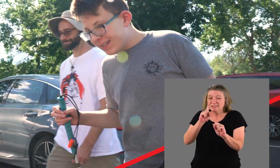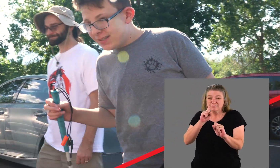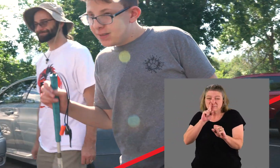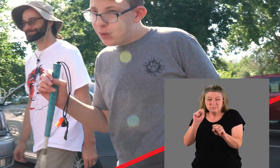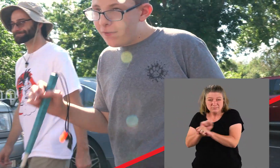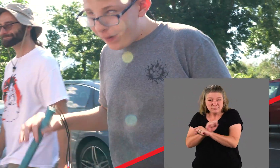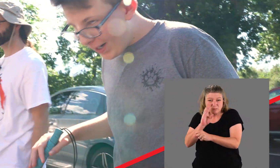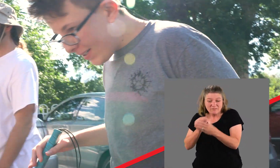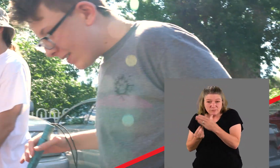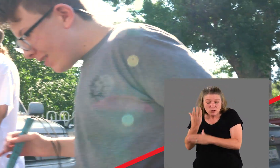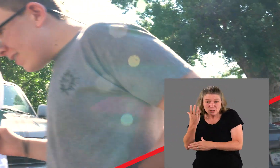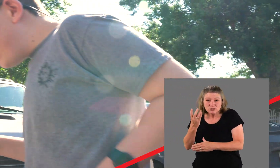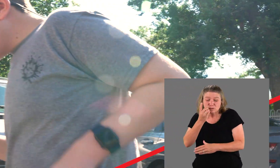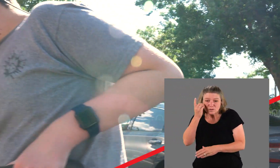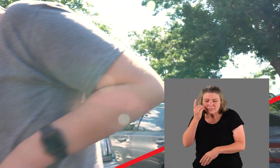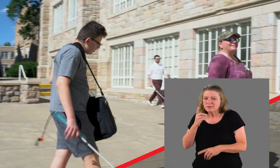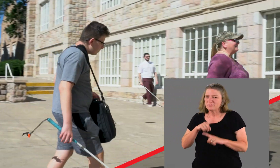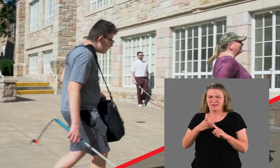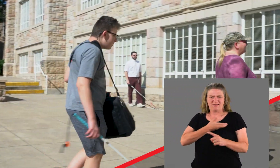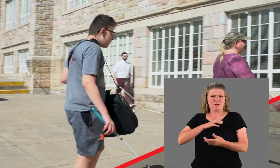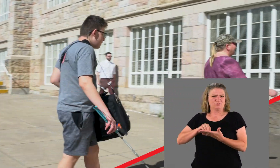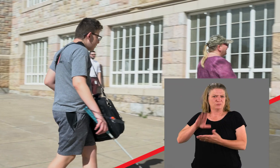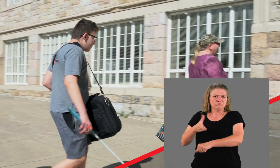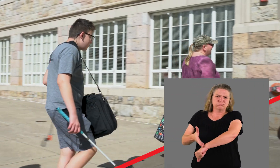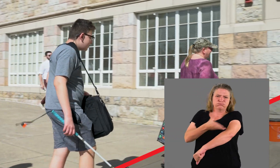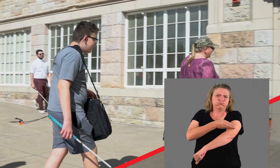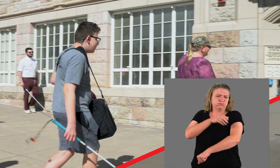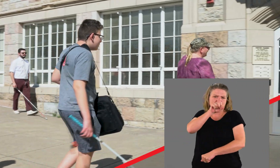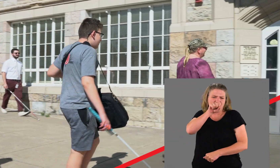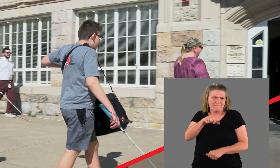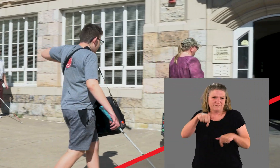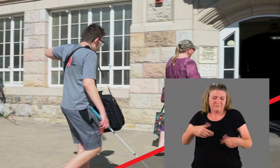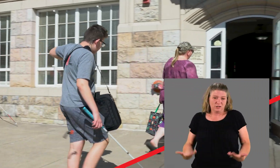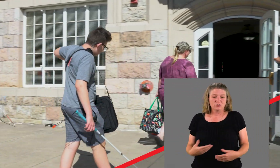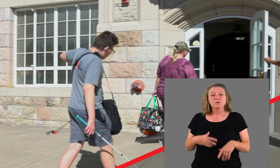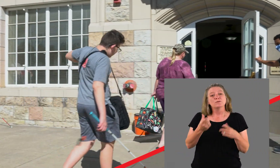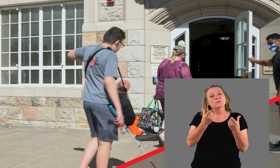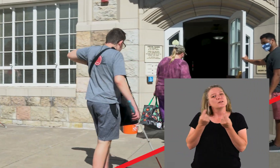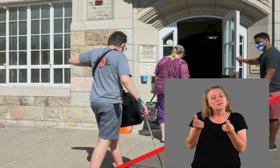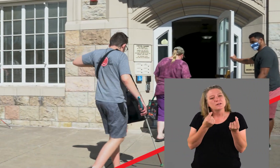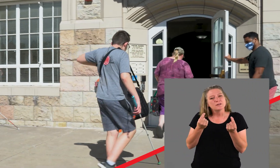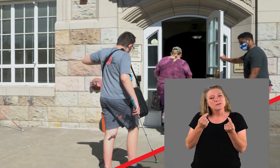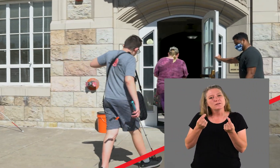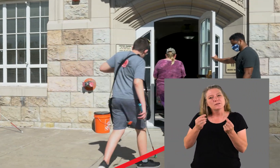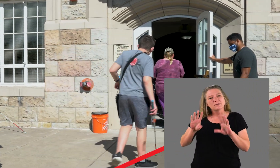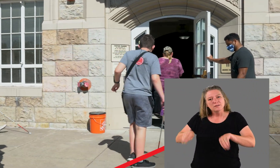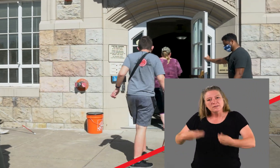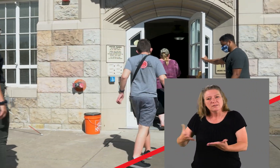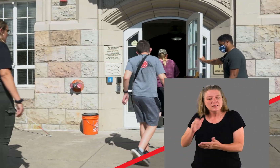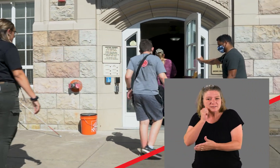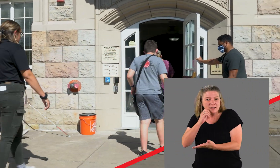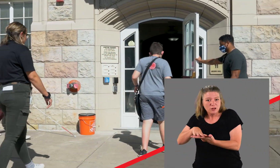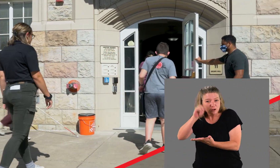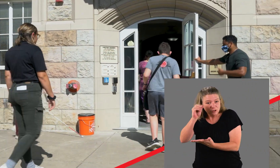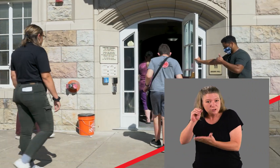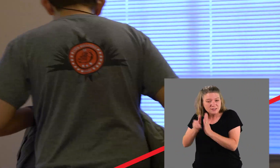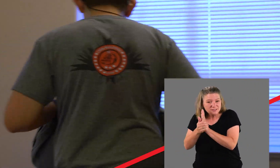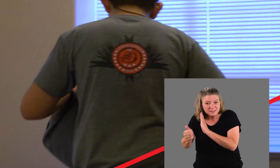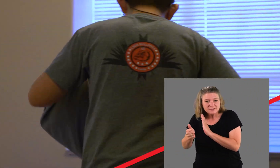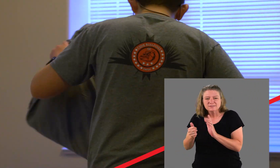and if they'll flourish in a dorm, but our student has just really grown and loved it. They spend a lot of time on daily learning skills,